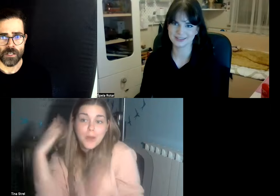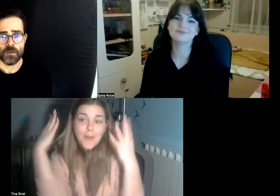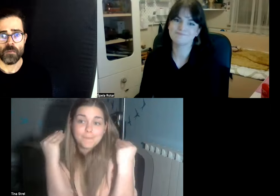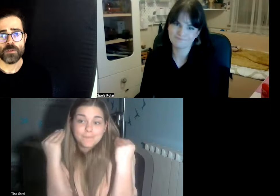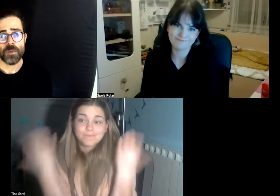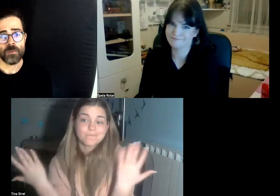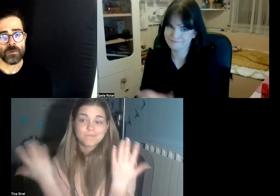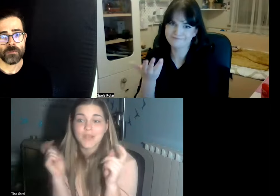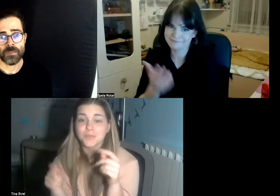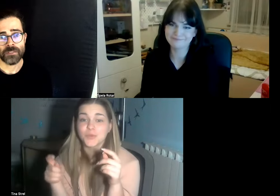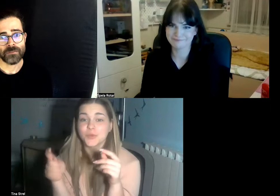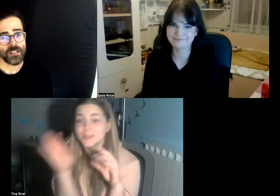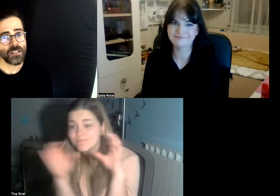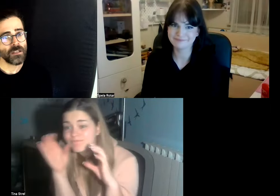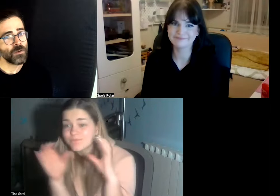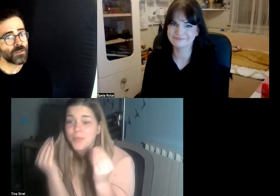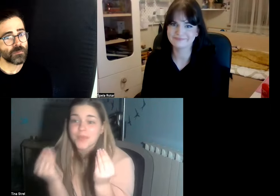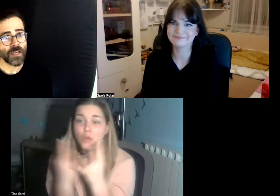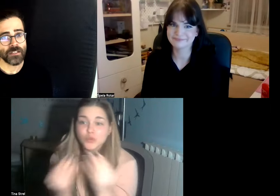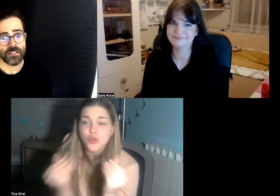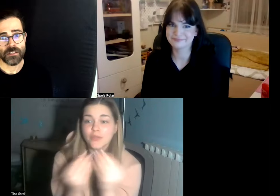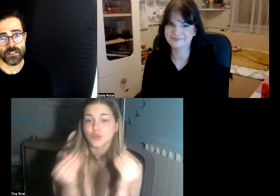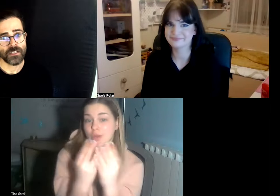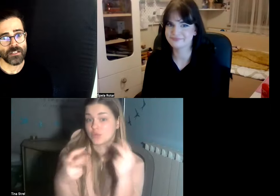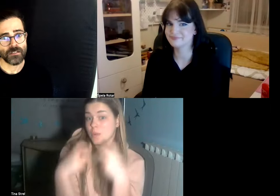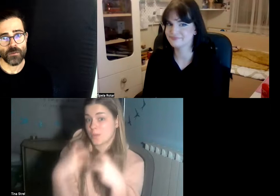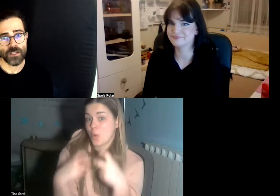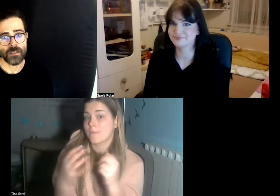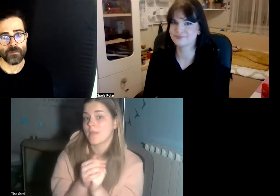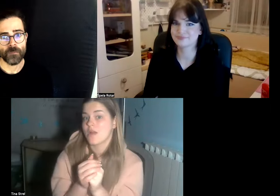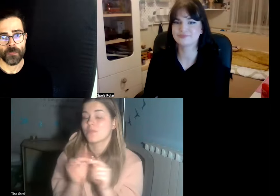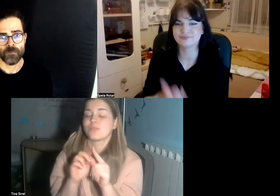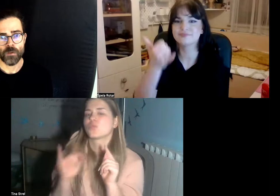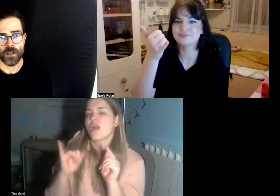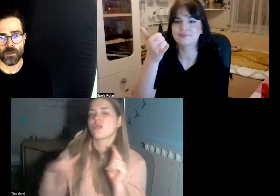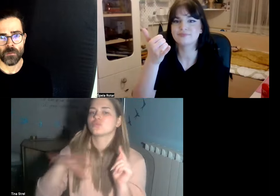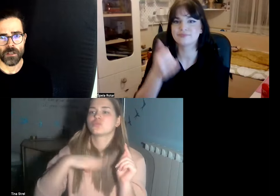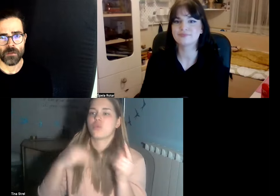most people lose patience and they just quit trying to communicate with us